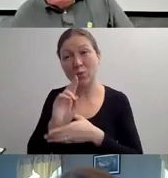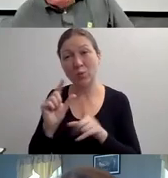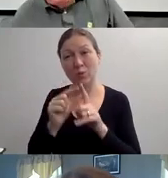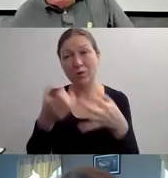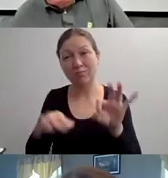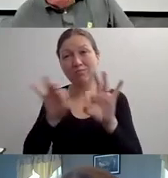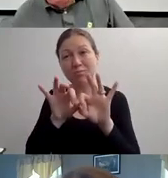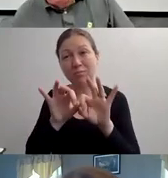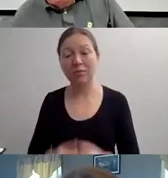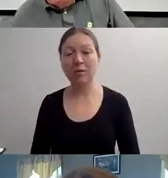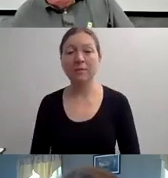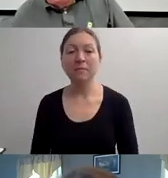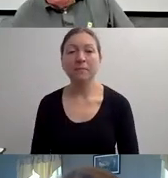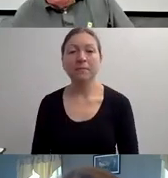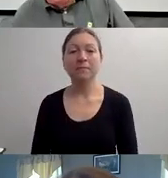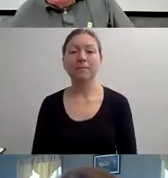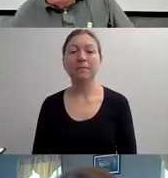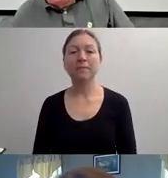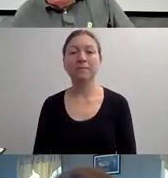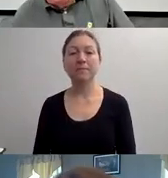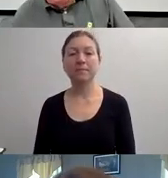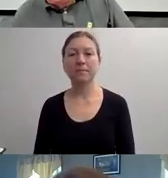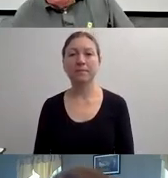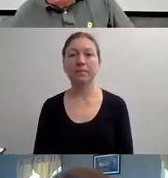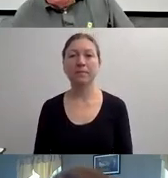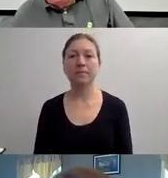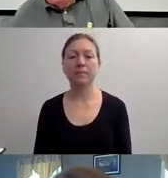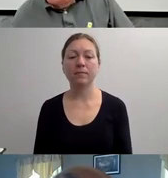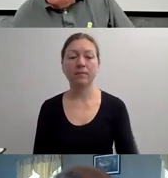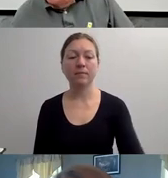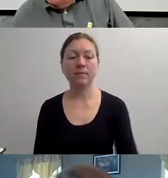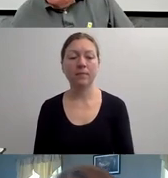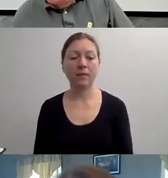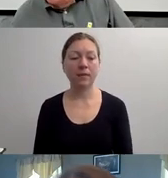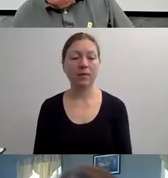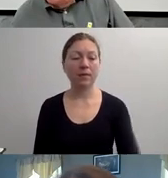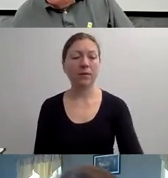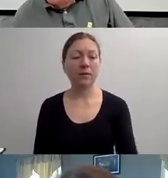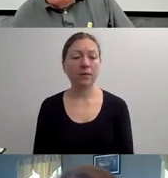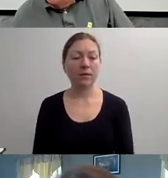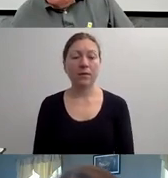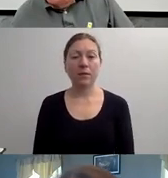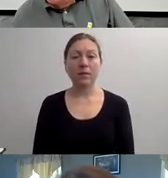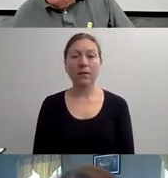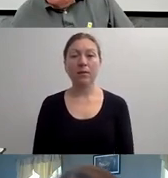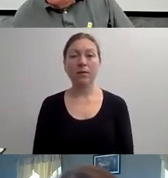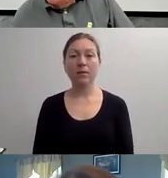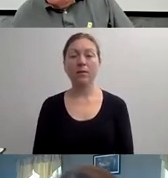INDULGENCE. YOU LOST YOUR HAND BECAUSE YOU GOT DRUNK AT WORK IN UNSAFE WORKING CONDITIONS."